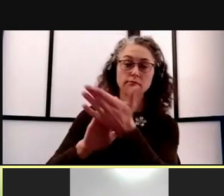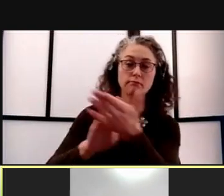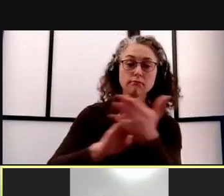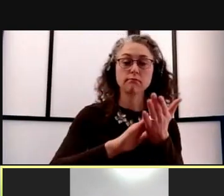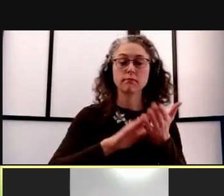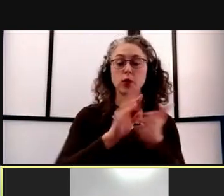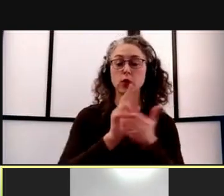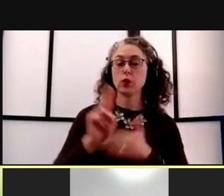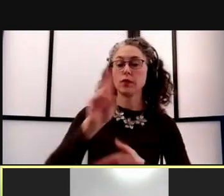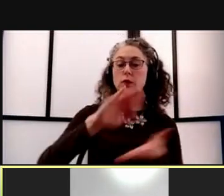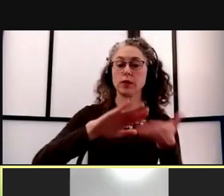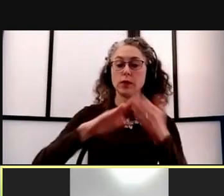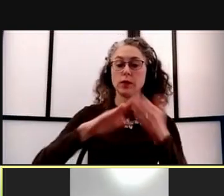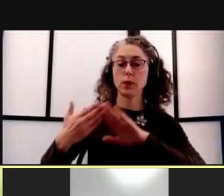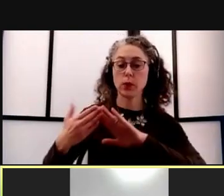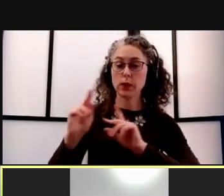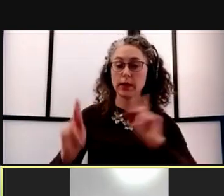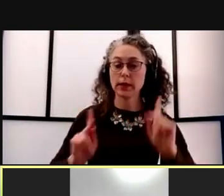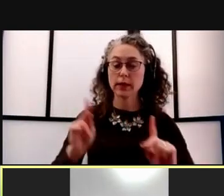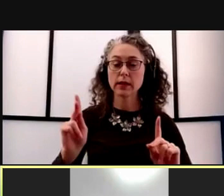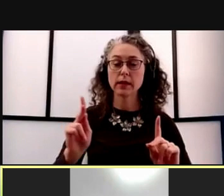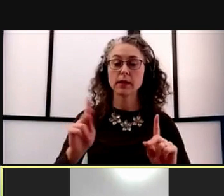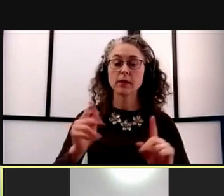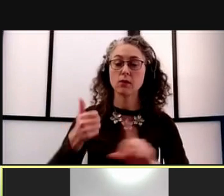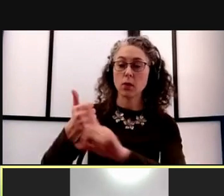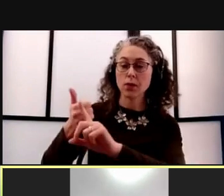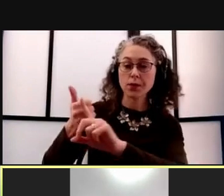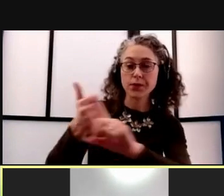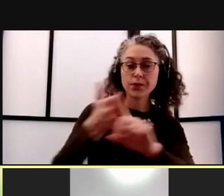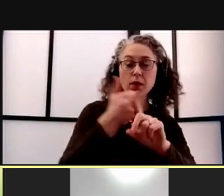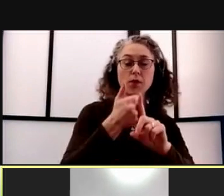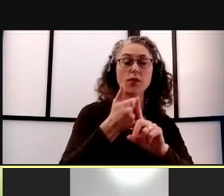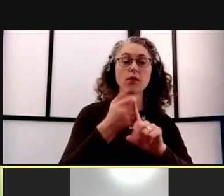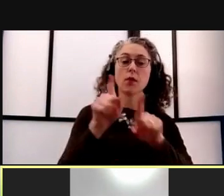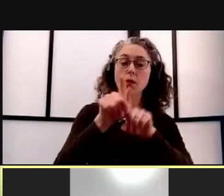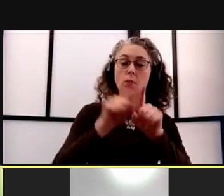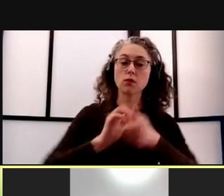for their individual and collective efforts